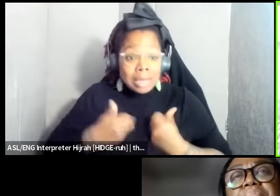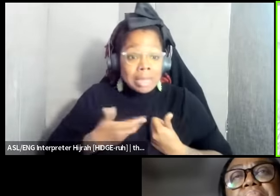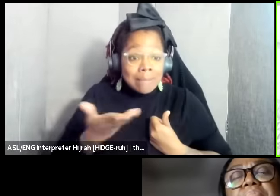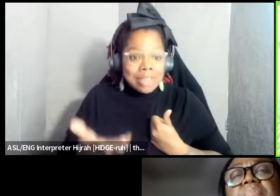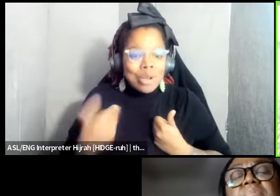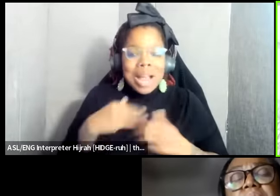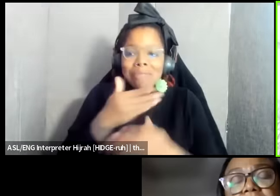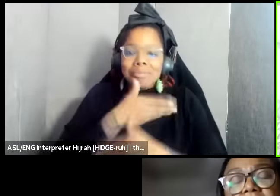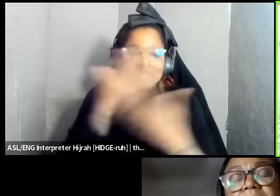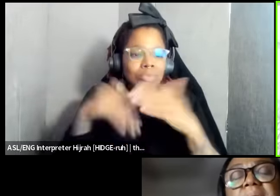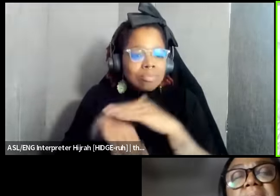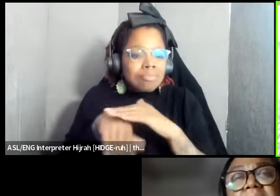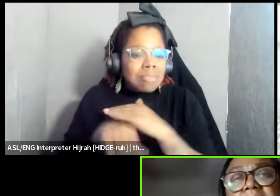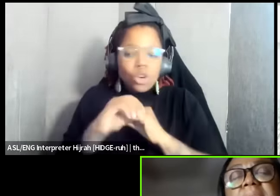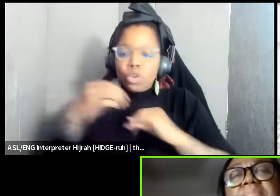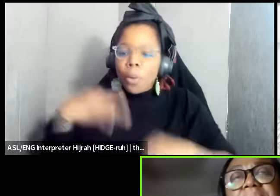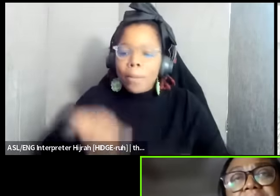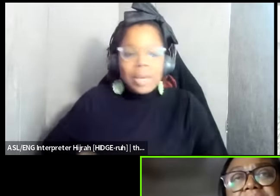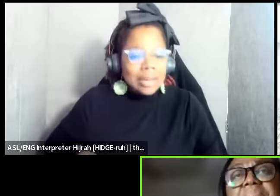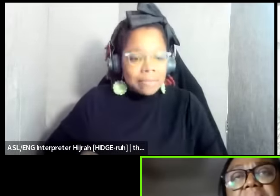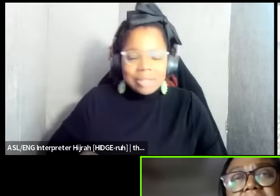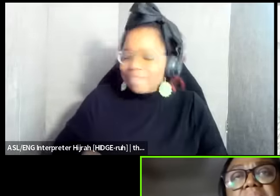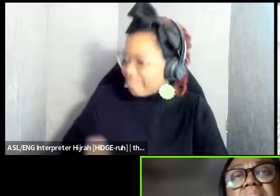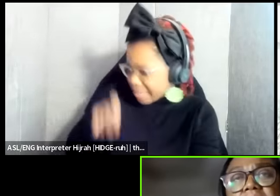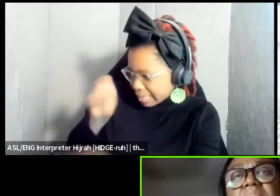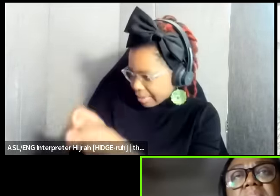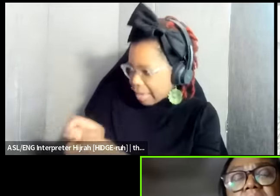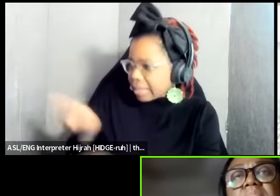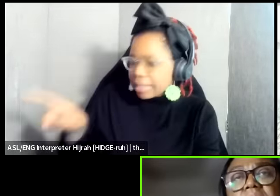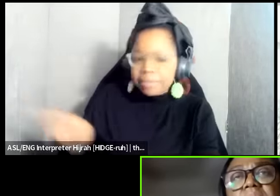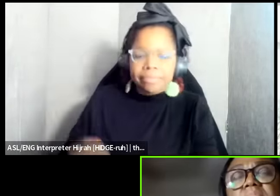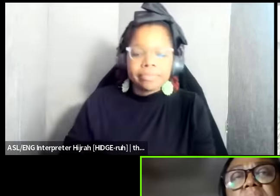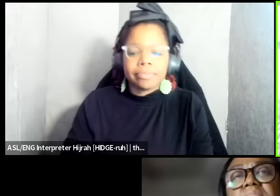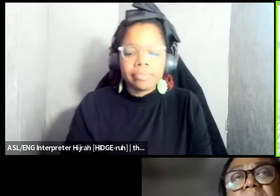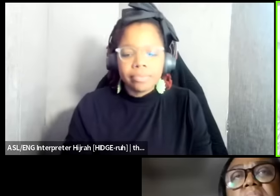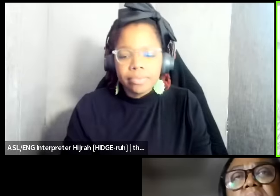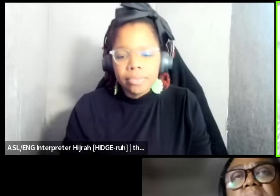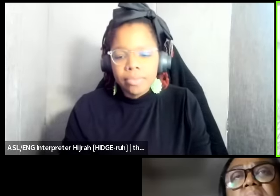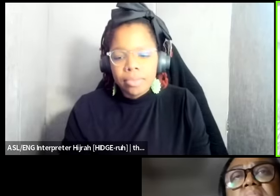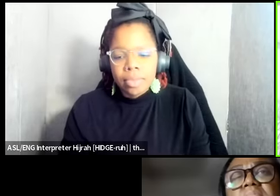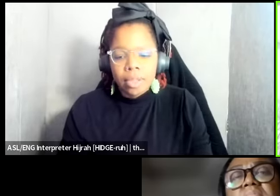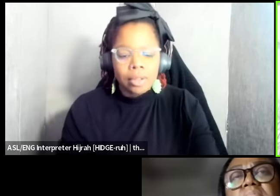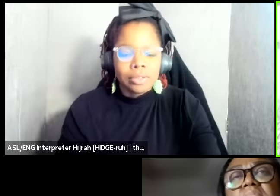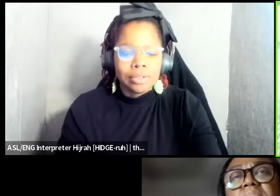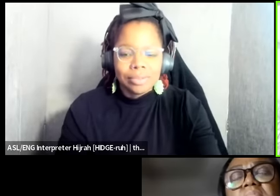do not benefit right they toil the Earth um and so when we think about that when we think about